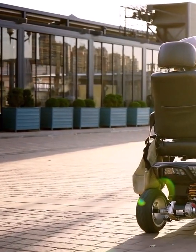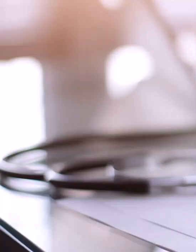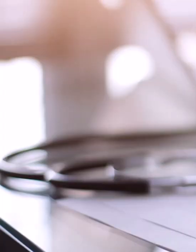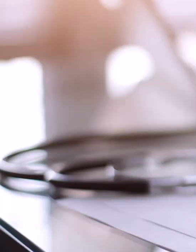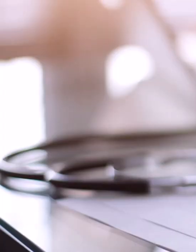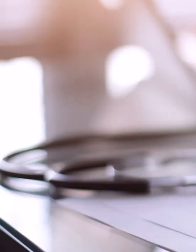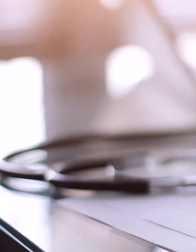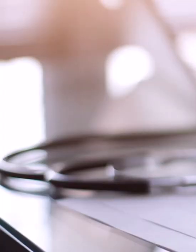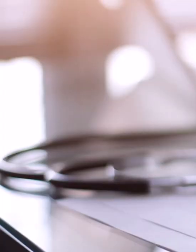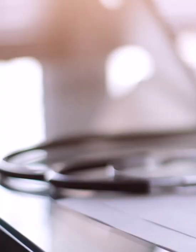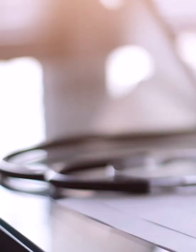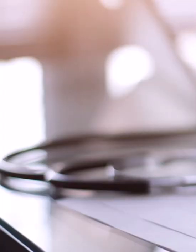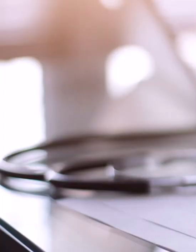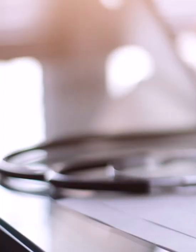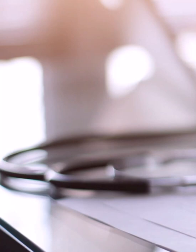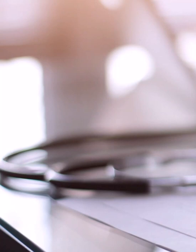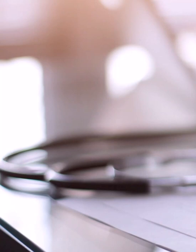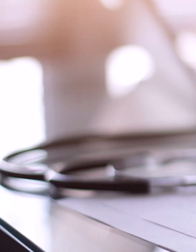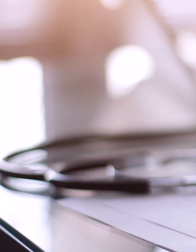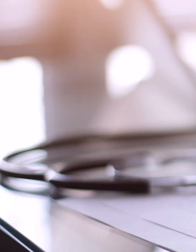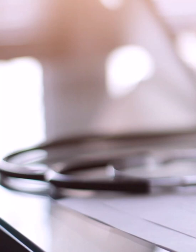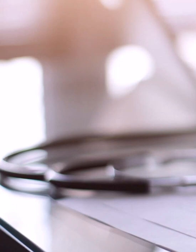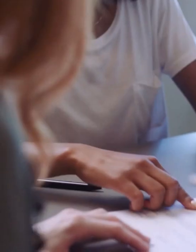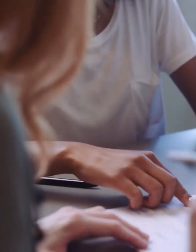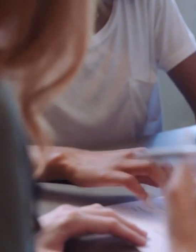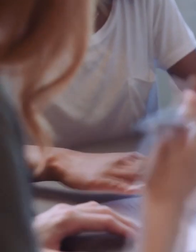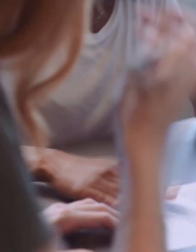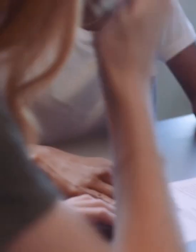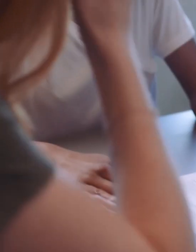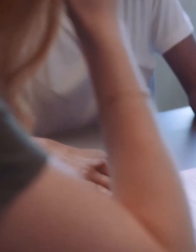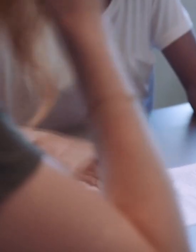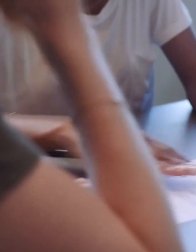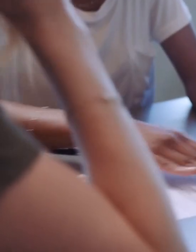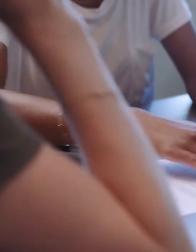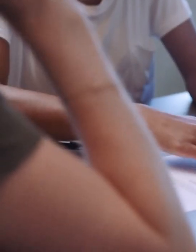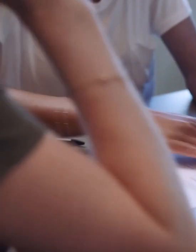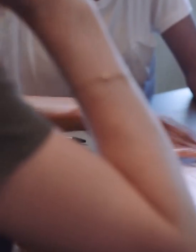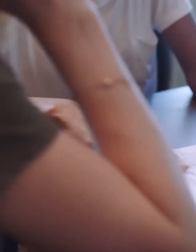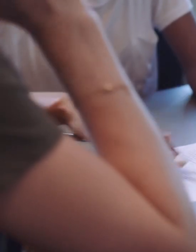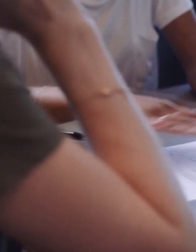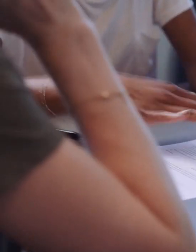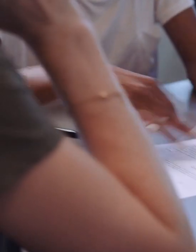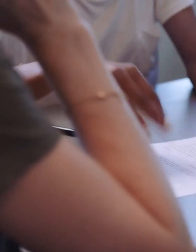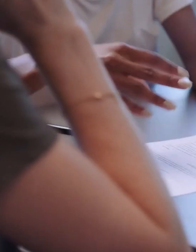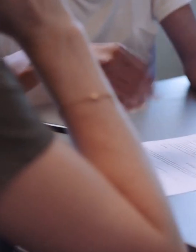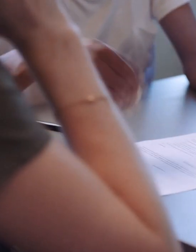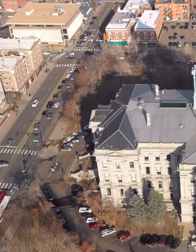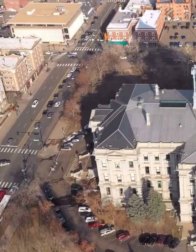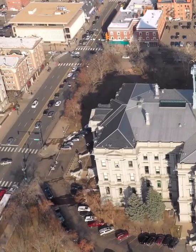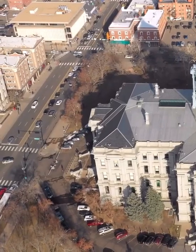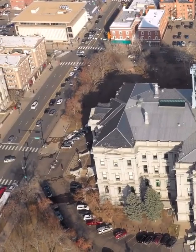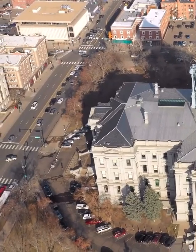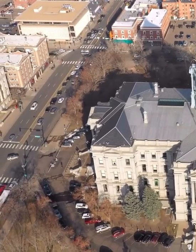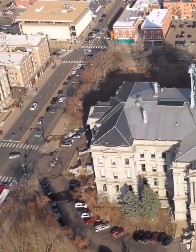such as health care, advocacy and Medicaid problems, solve high impact problems with the CCDC legal program and increase accessibility